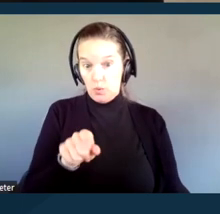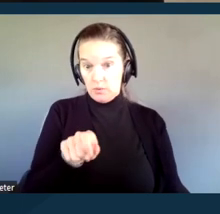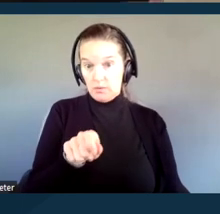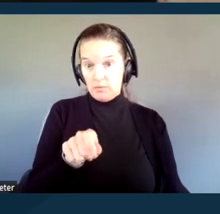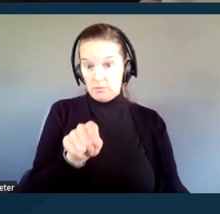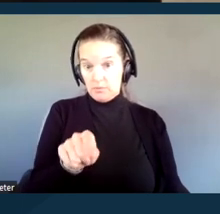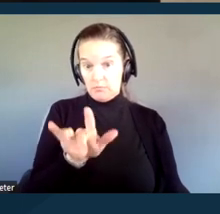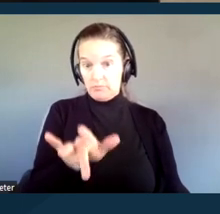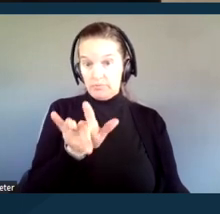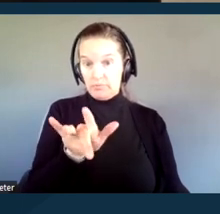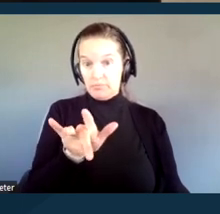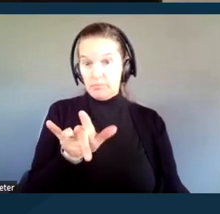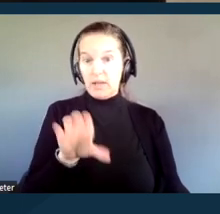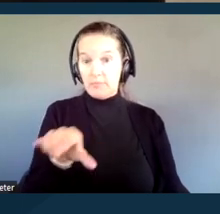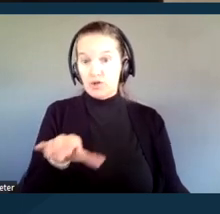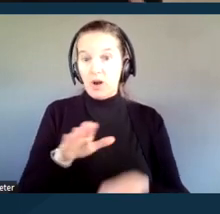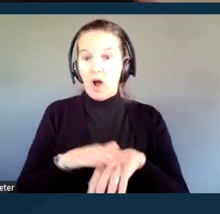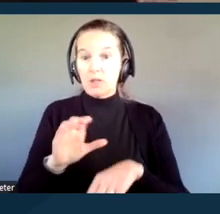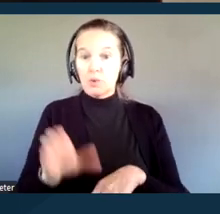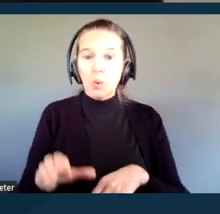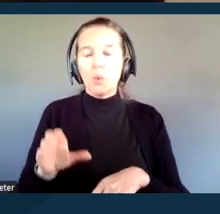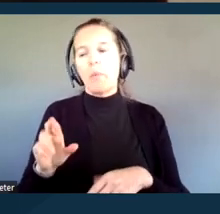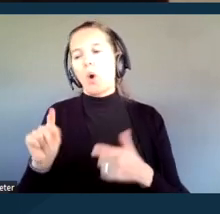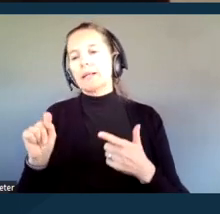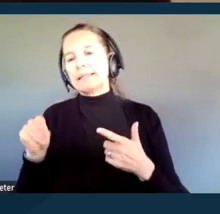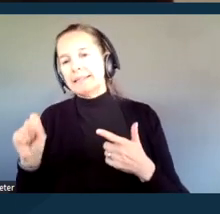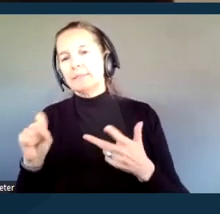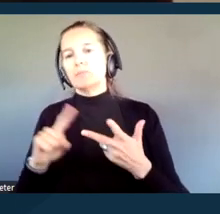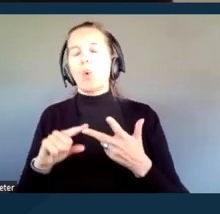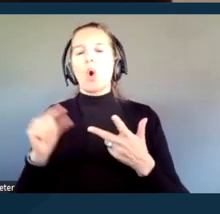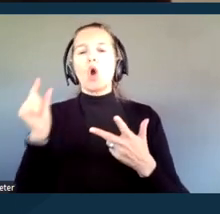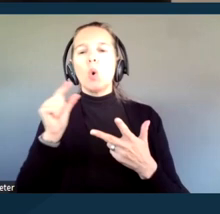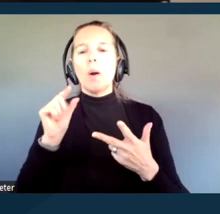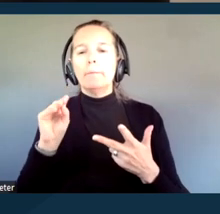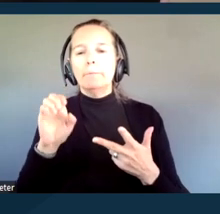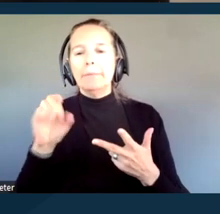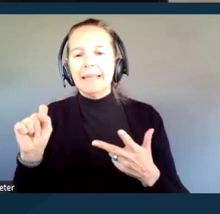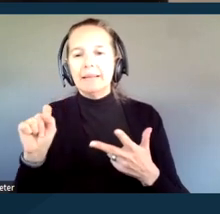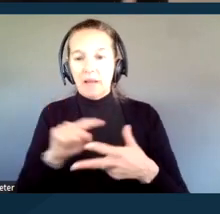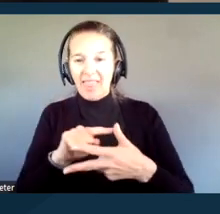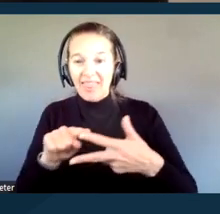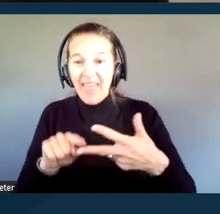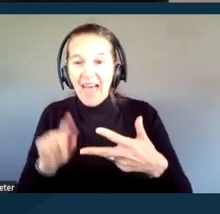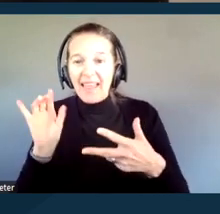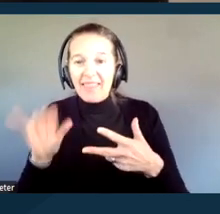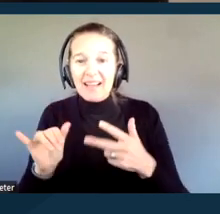or you turn on the captions in Microsoft Teams, or on Google Meet, what you are seeing is automatic speech recognition.